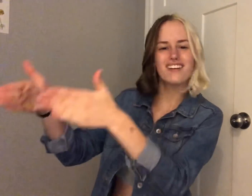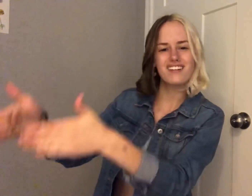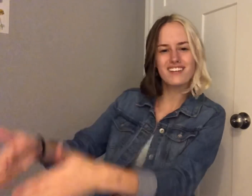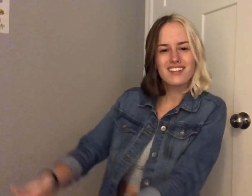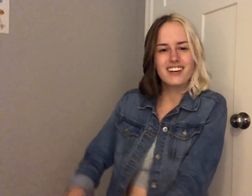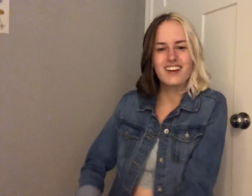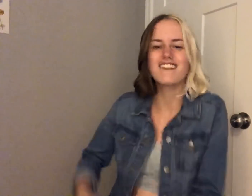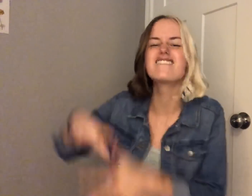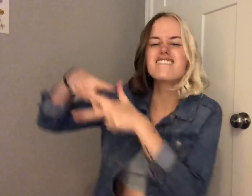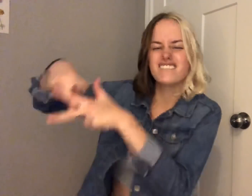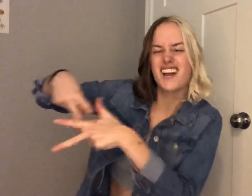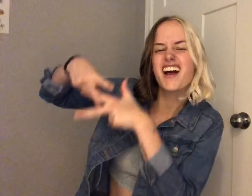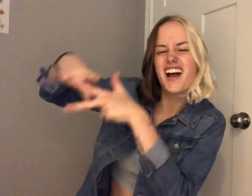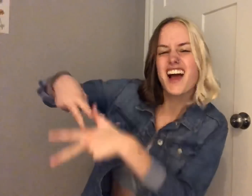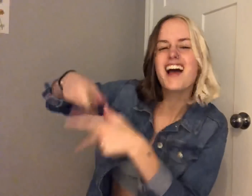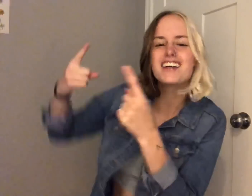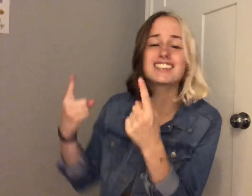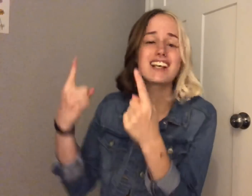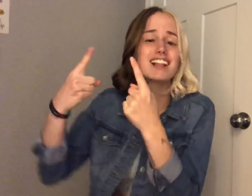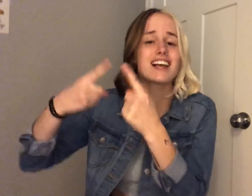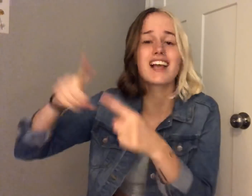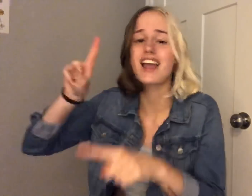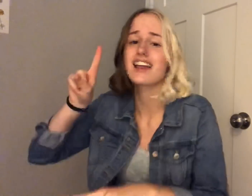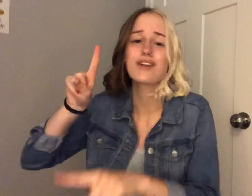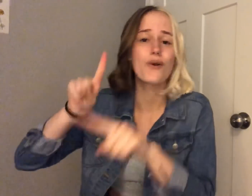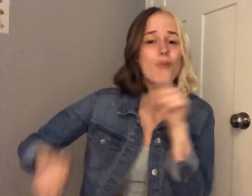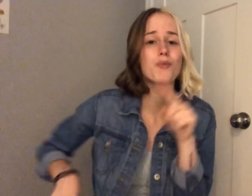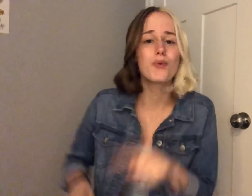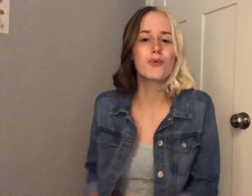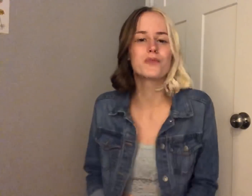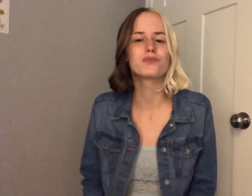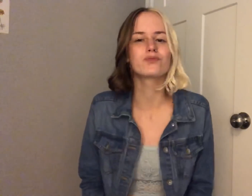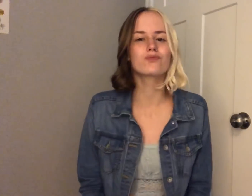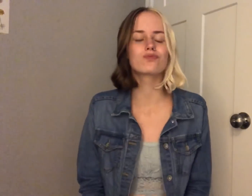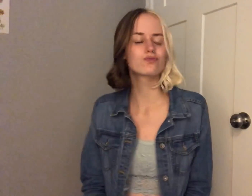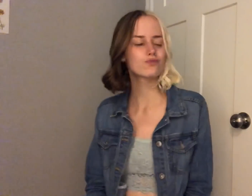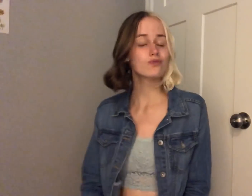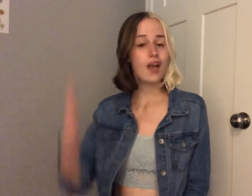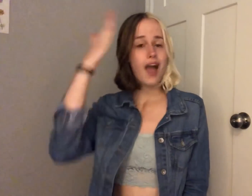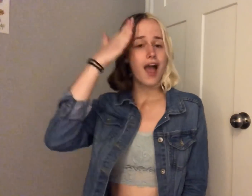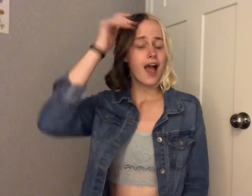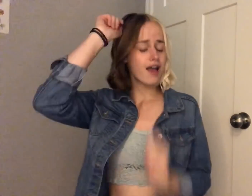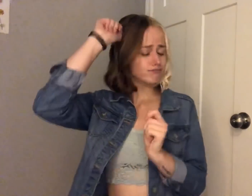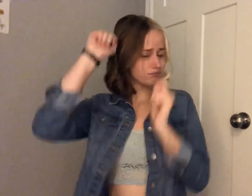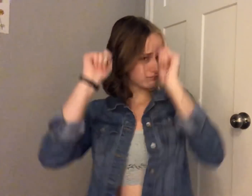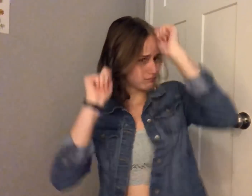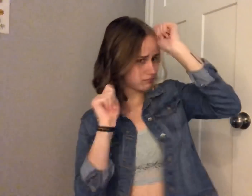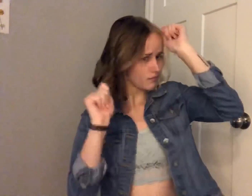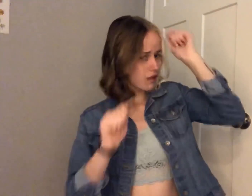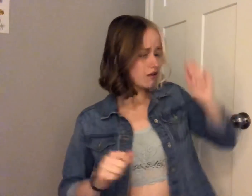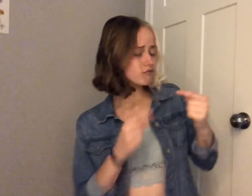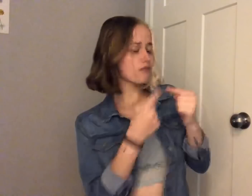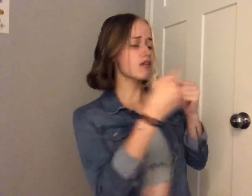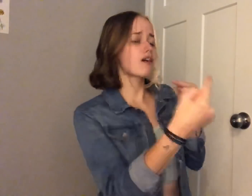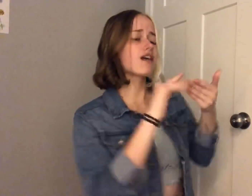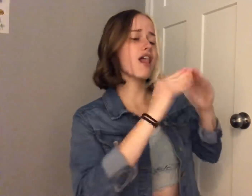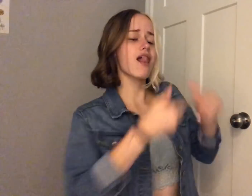I'm gonna ride 'til I can't no more Hat down, cross town, living like a rock star